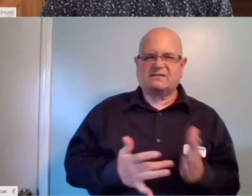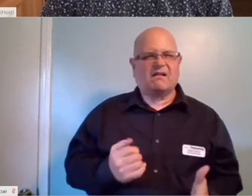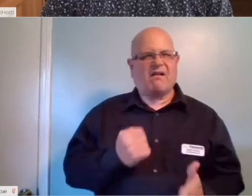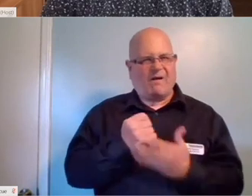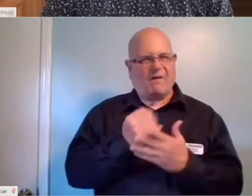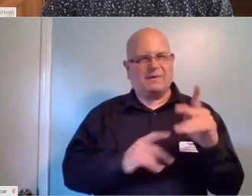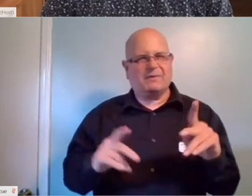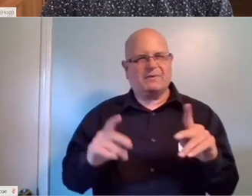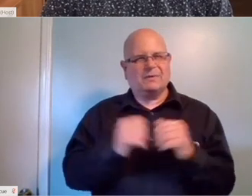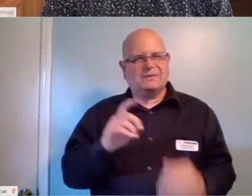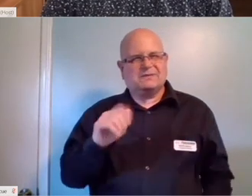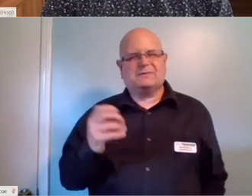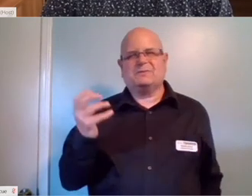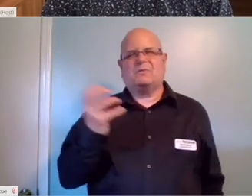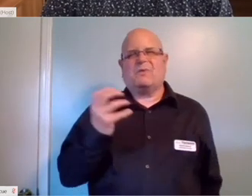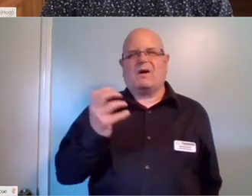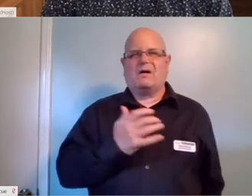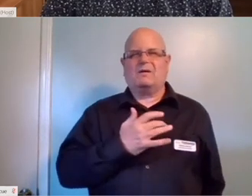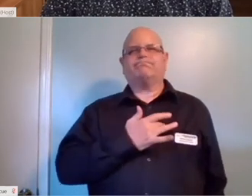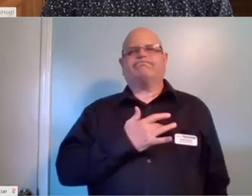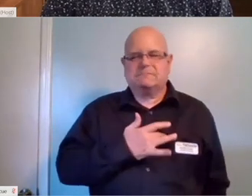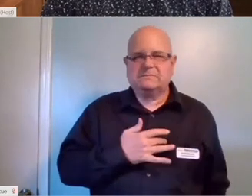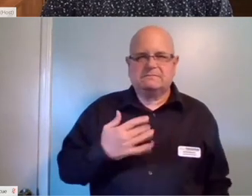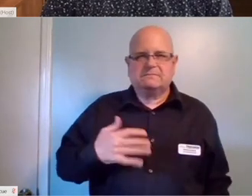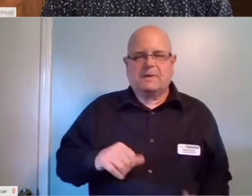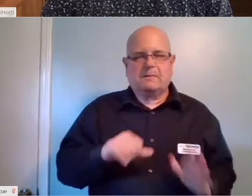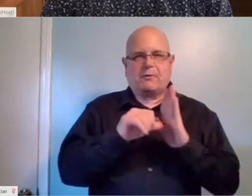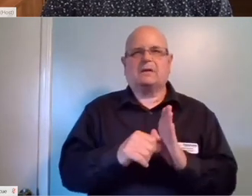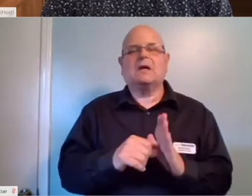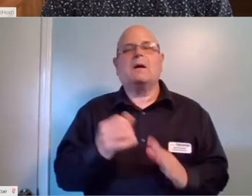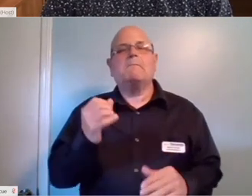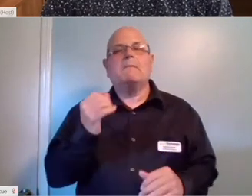I've just been really impressed with it and I know a lot of people, when they see these